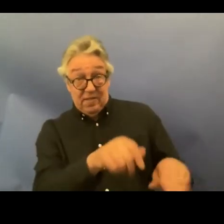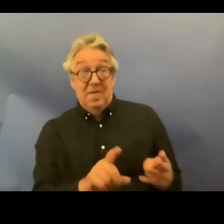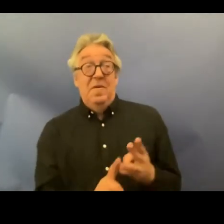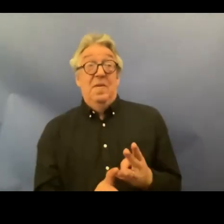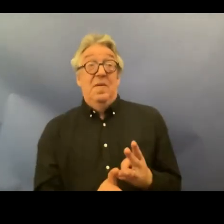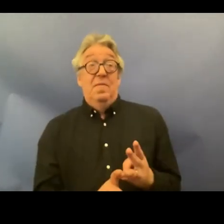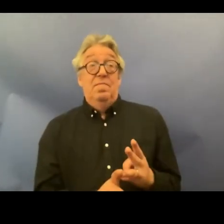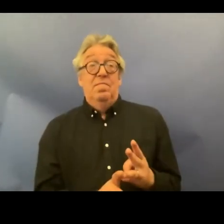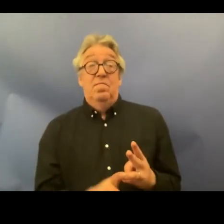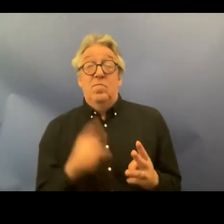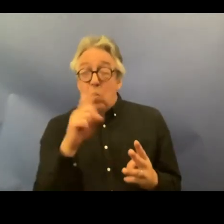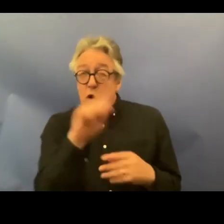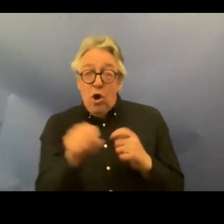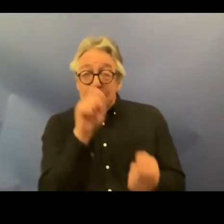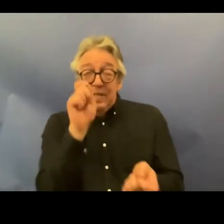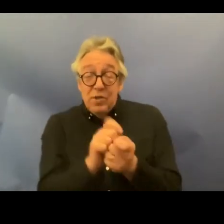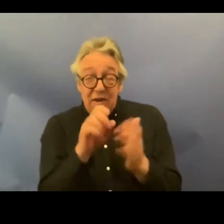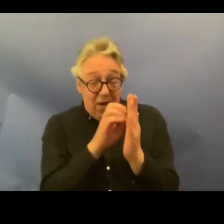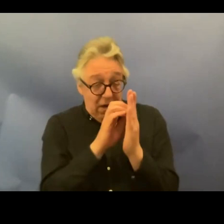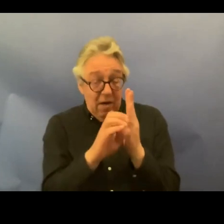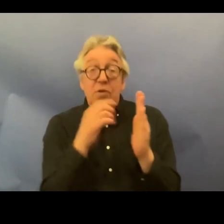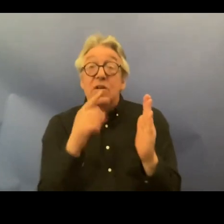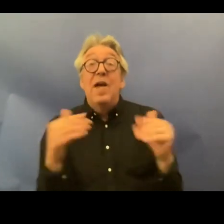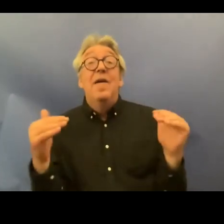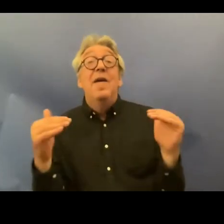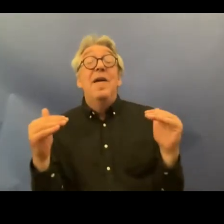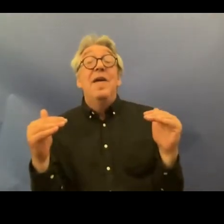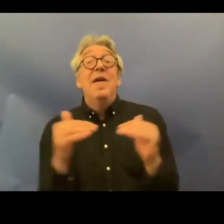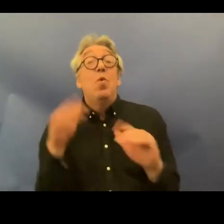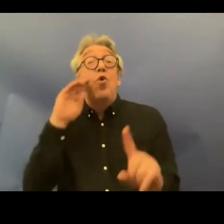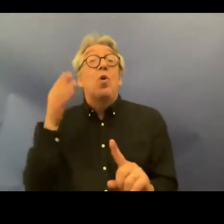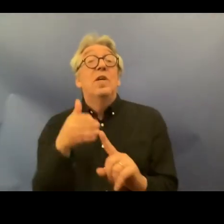specific provision of eal recognition before the law that poses many